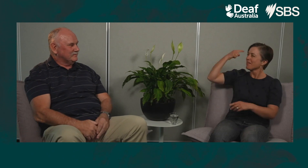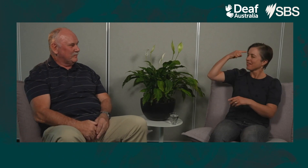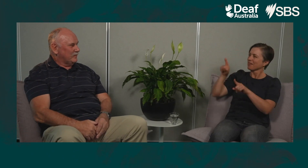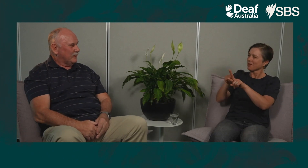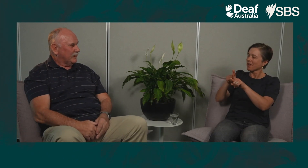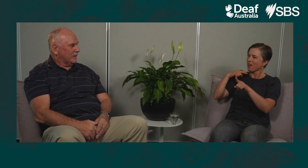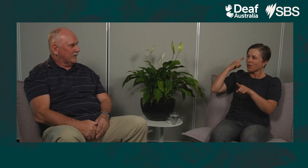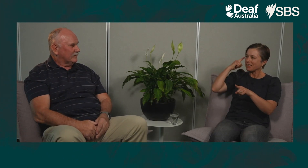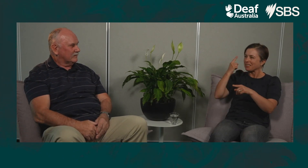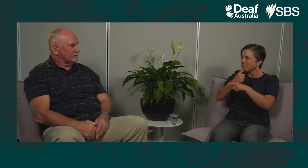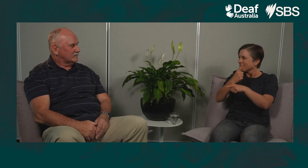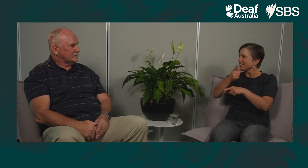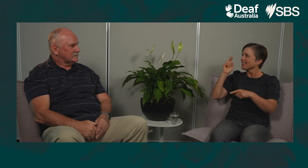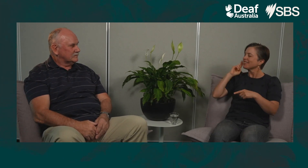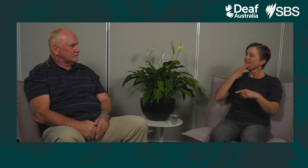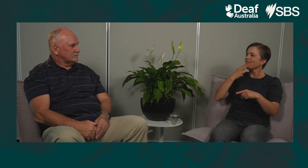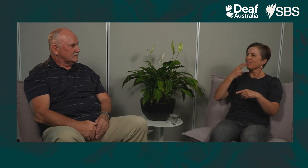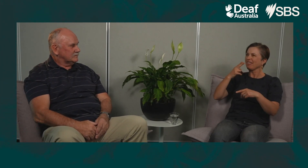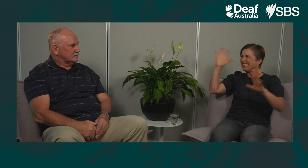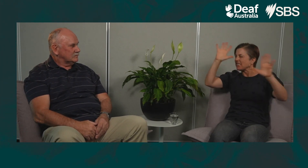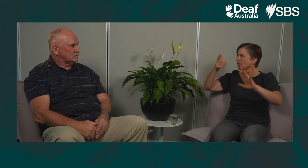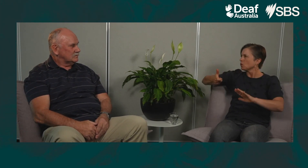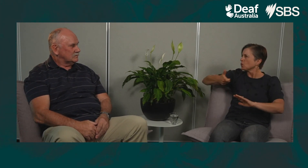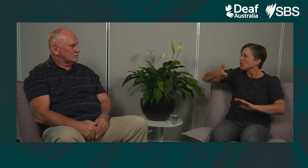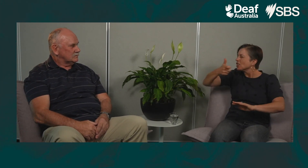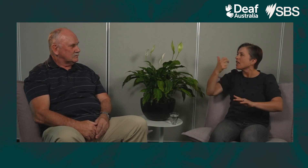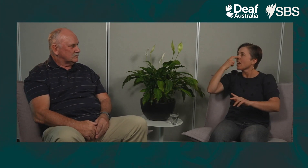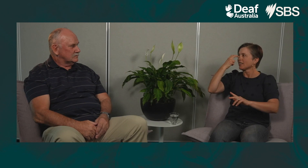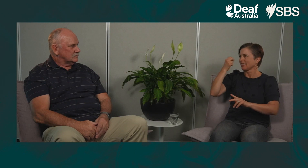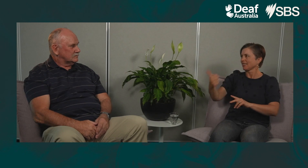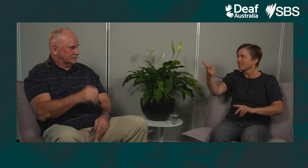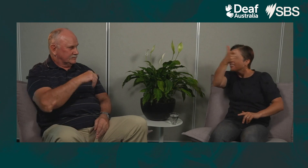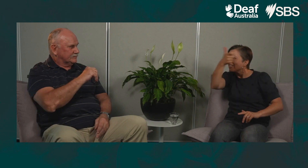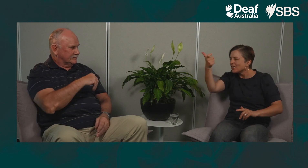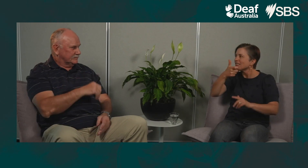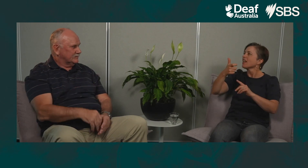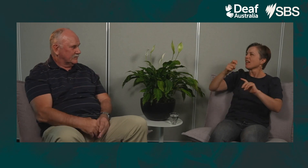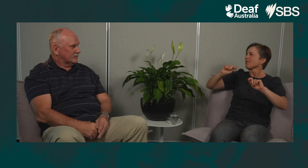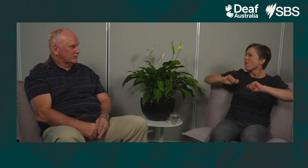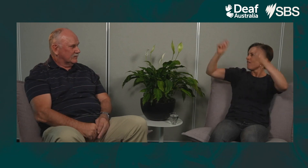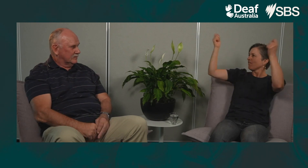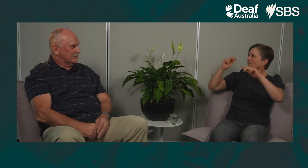Yeah, I was thinking as well, I have heard some stories about Deaf people using torches to let people know that they were there,